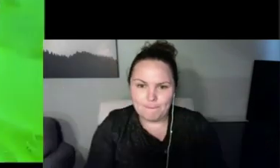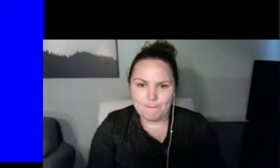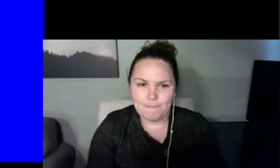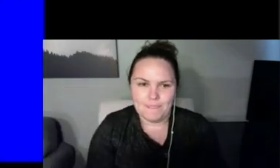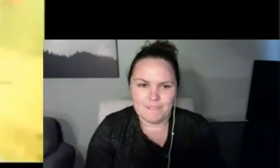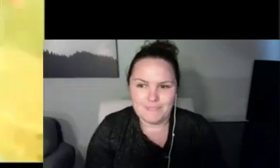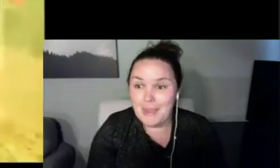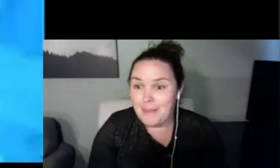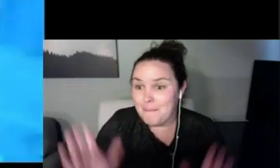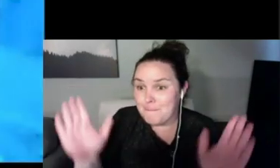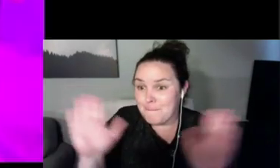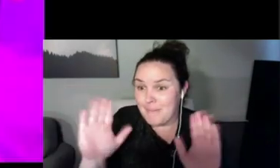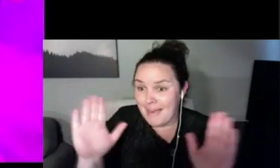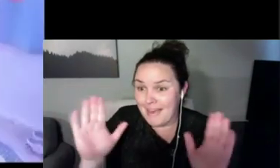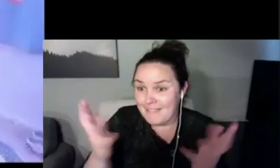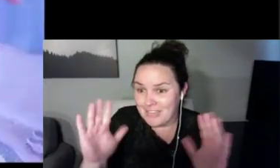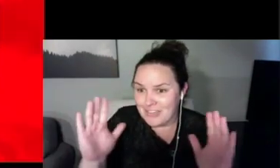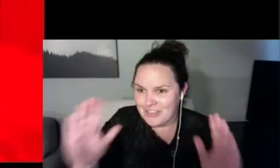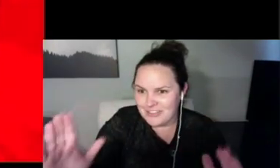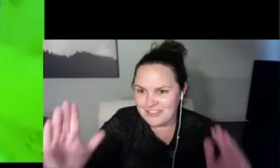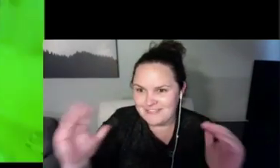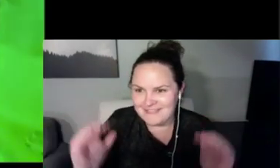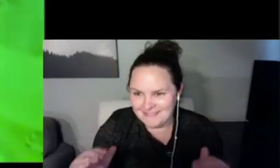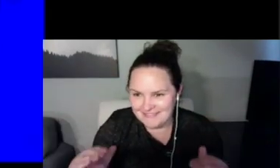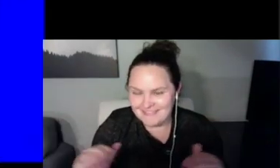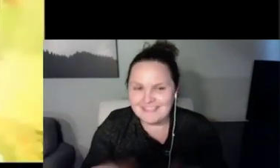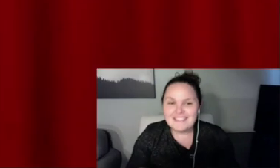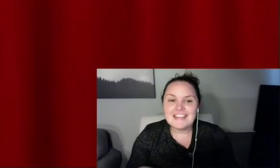yourself and turn on your video. >> Tyler: Okay.